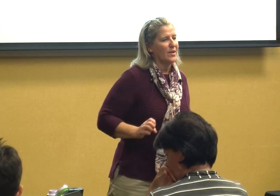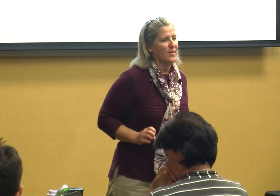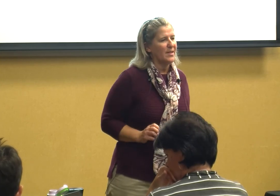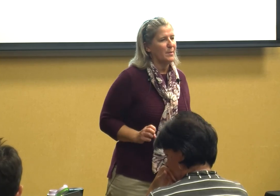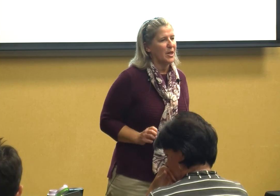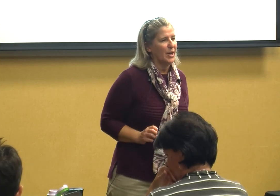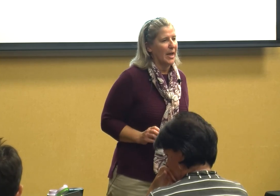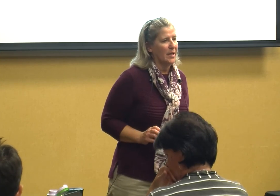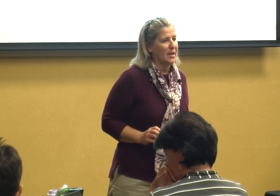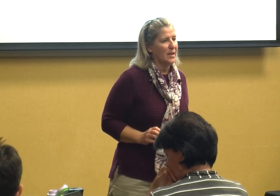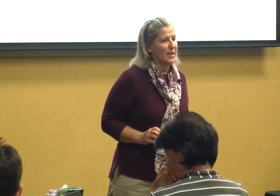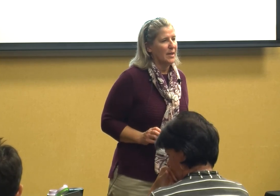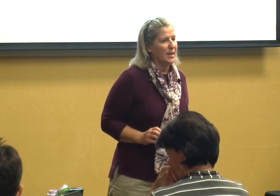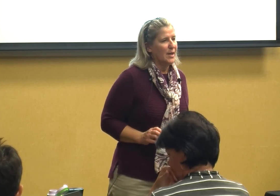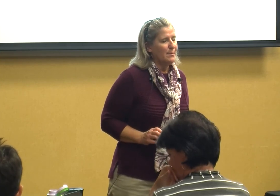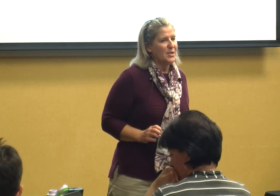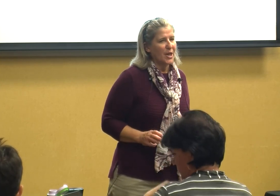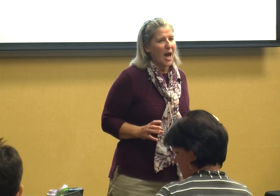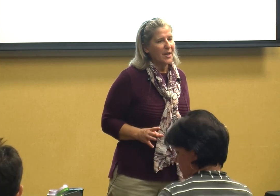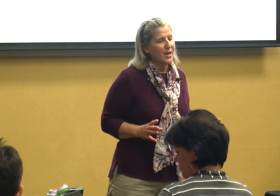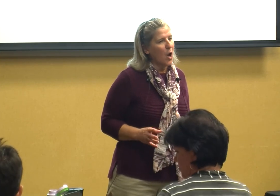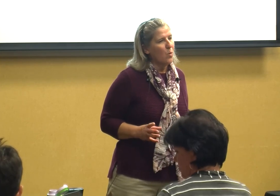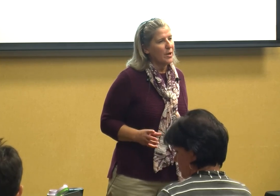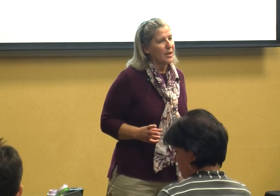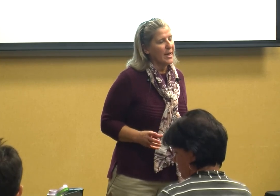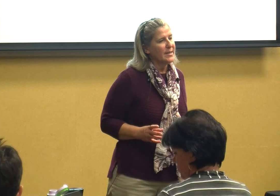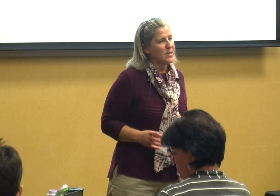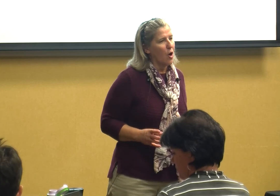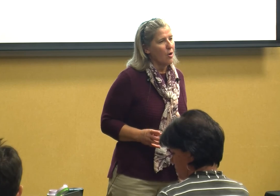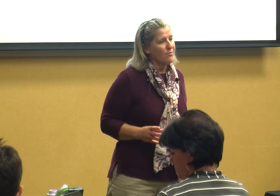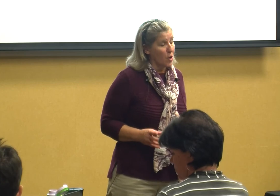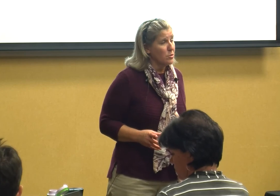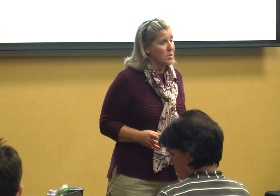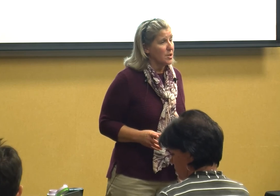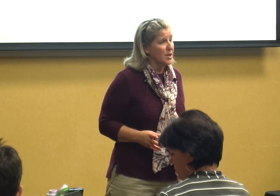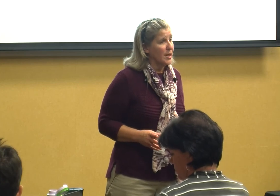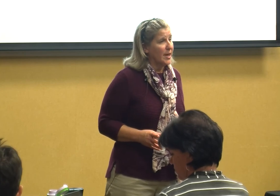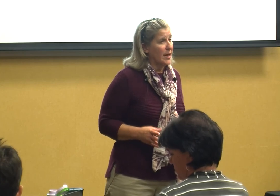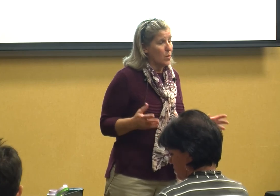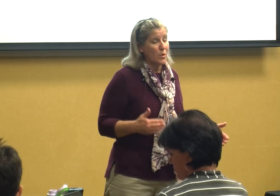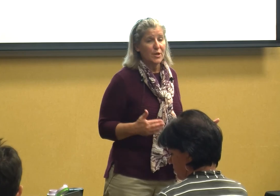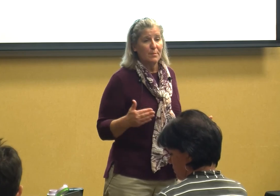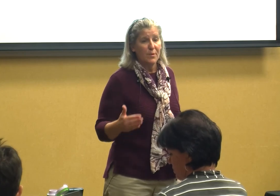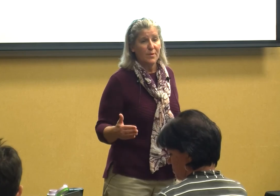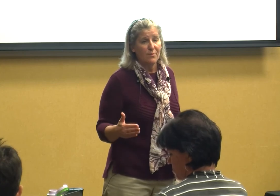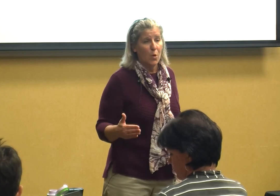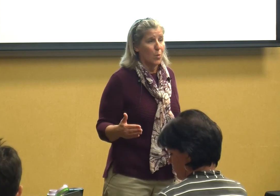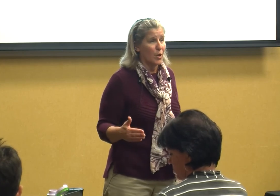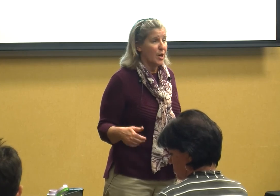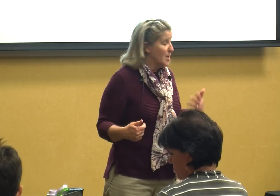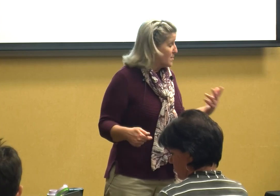assessment you need but you got to know where your kids are first in order to move them forward so